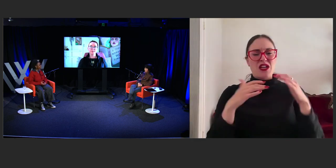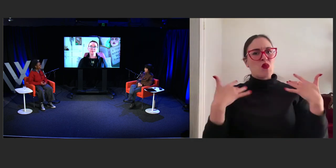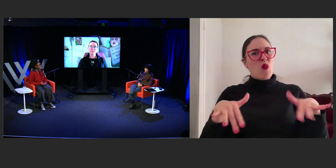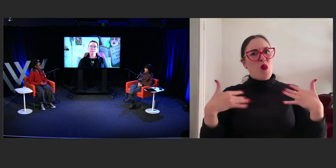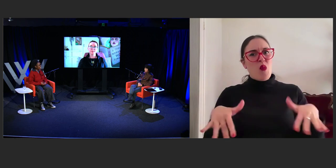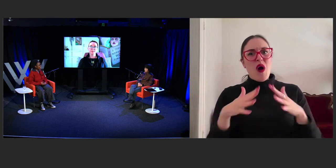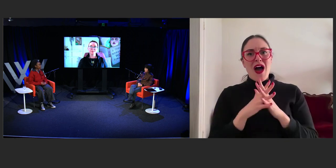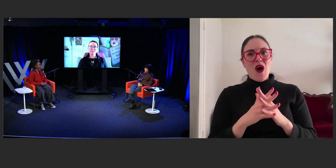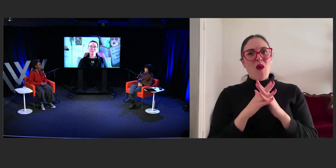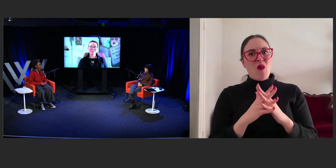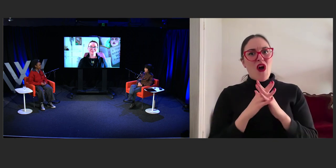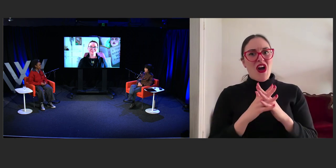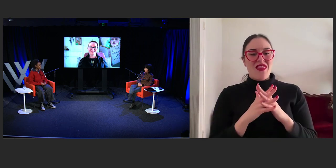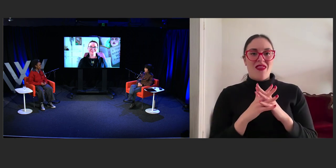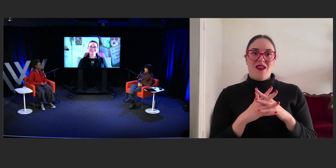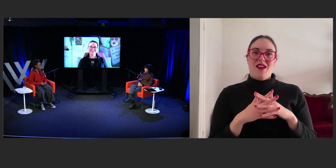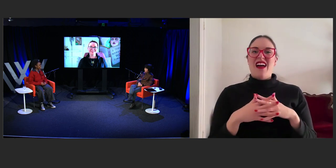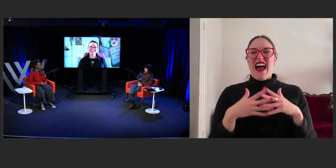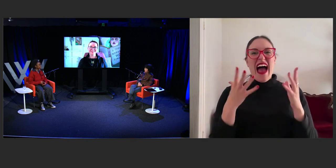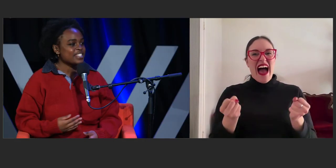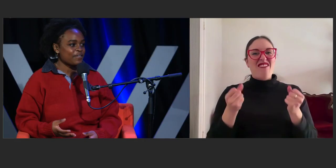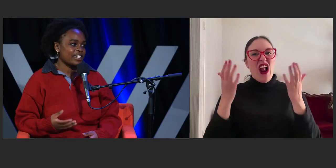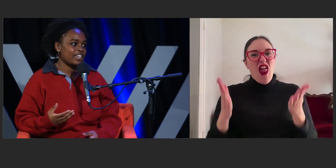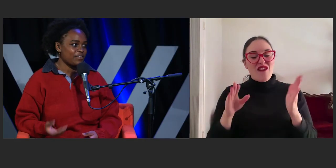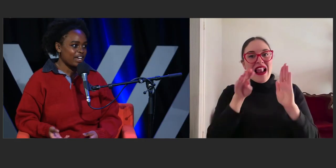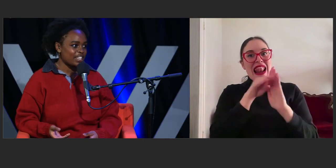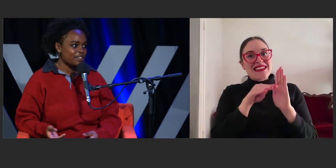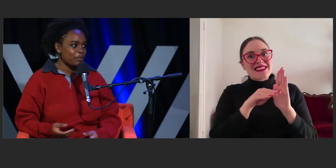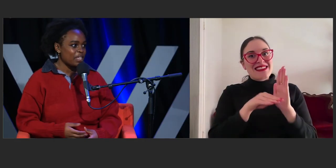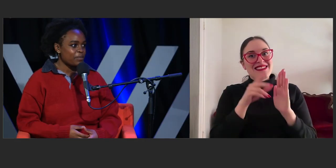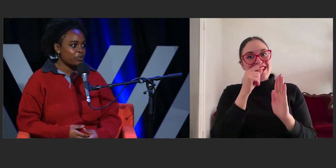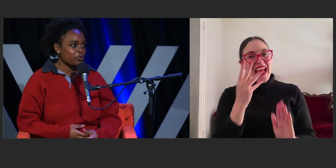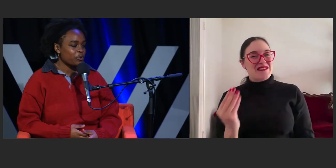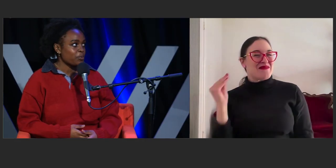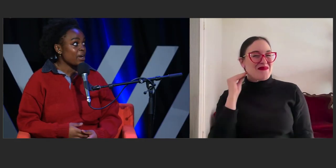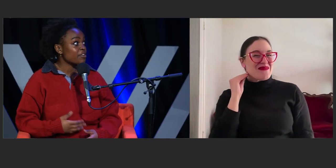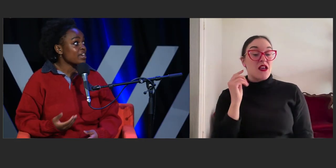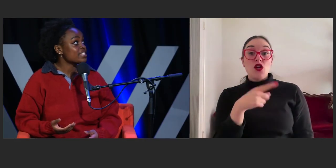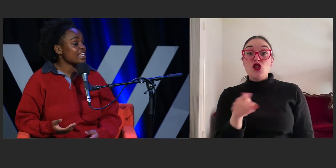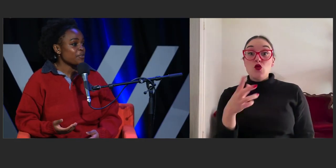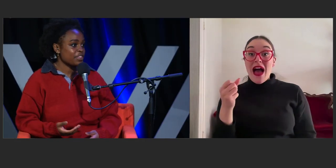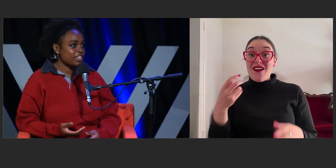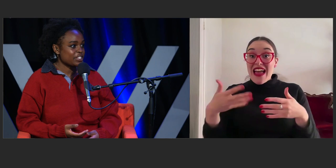But I'm wondering if you guys have any specific advice for people who might resonate with the things